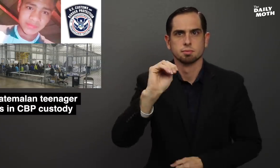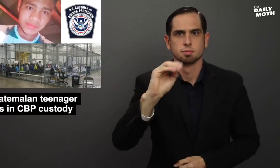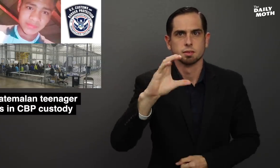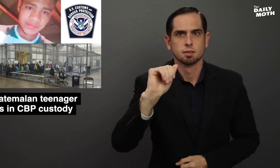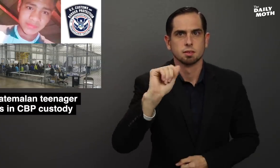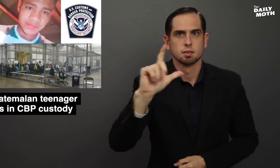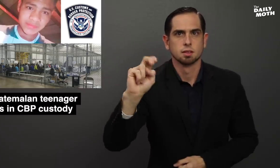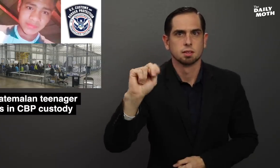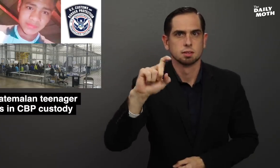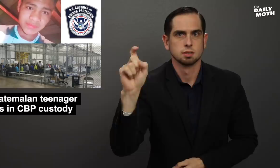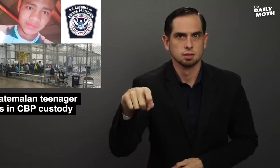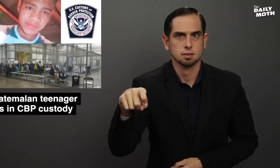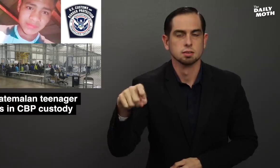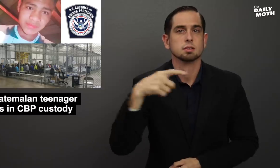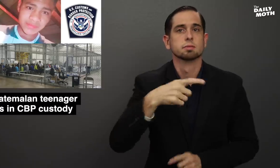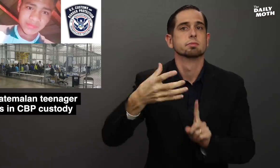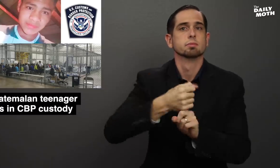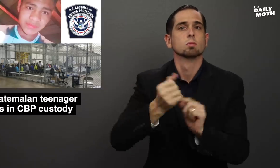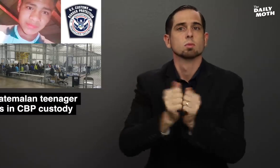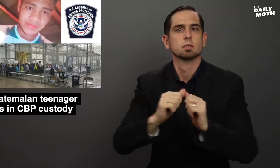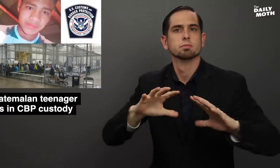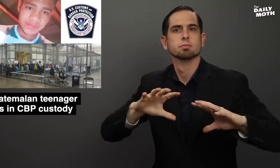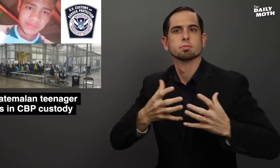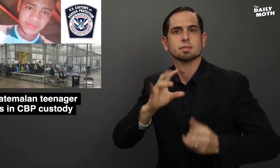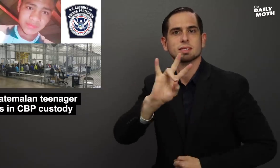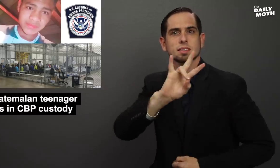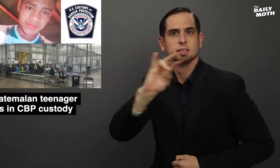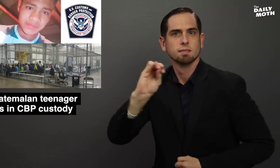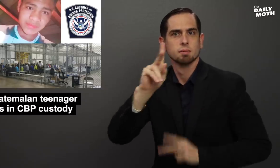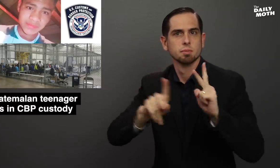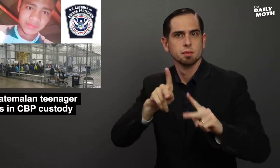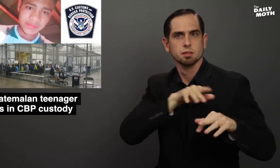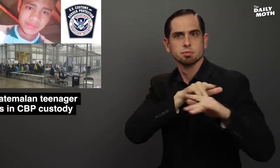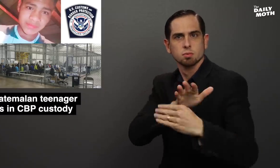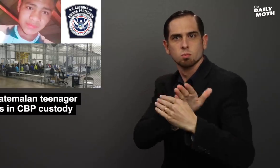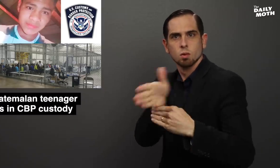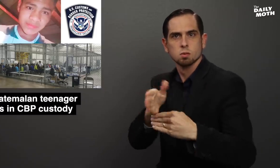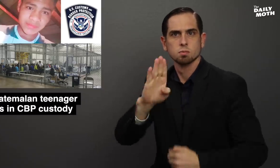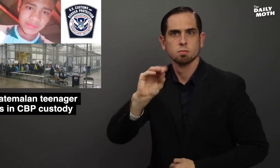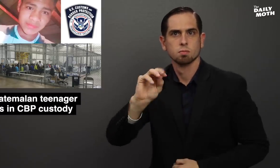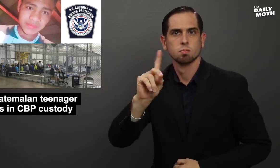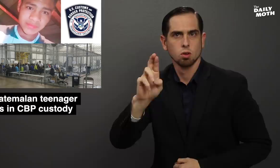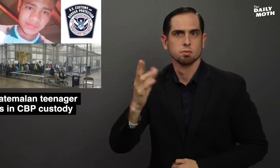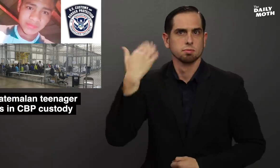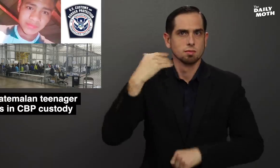in McAllen, Texas. He was with a group of 70 people crossing the border